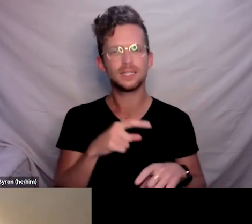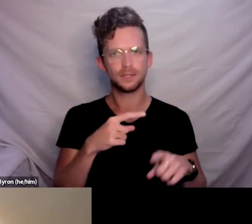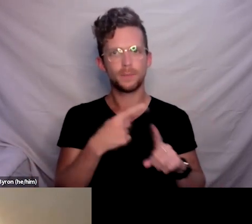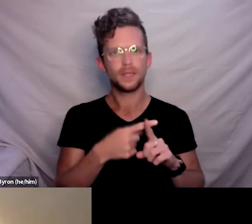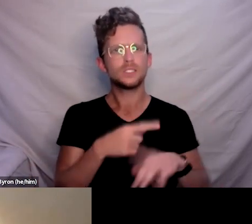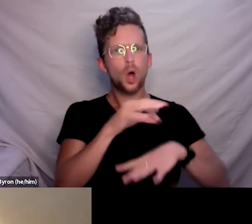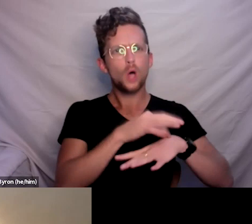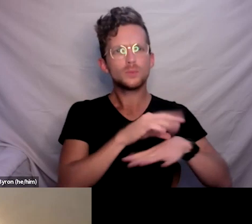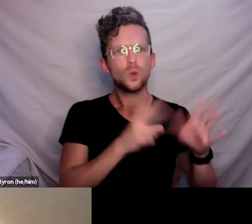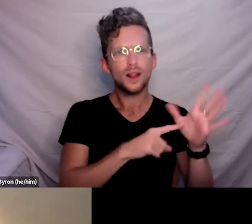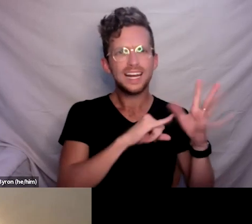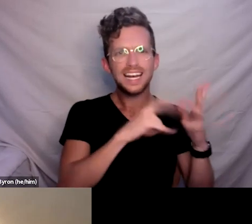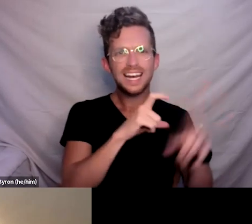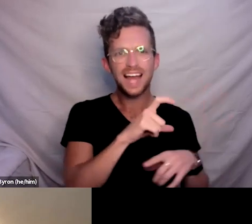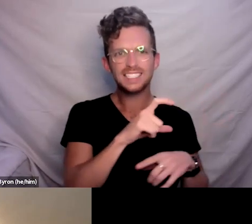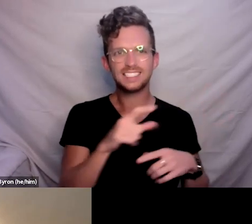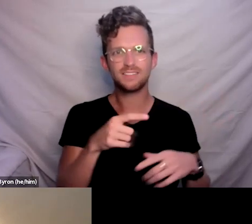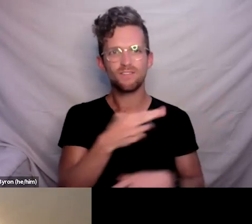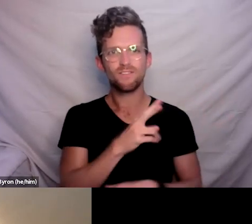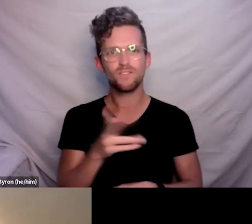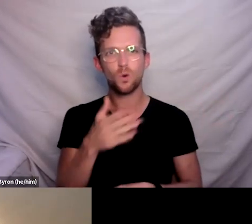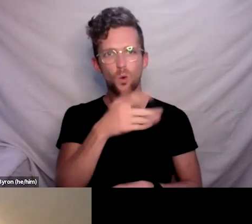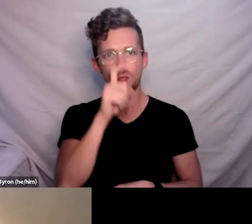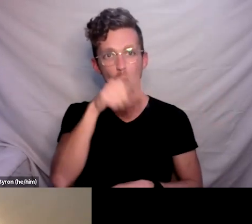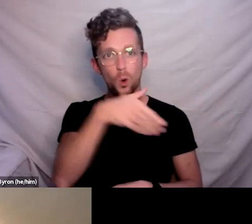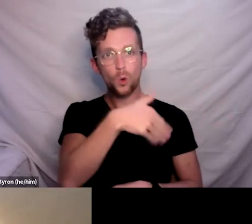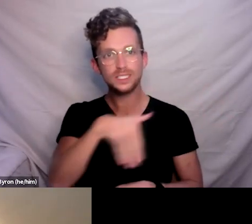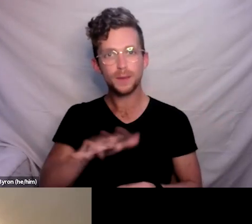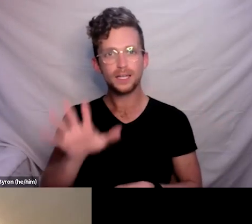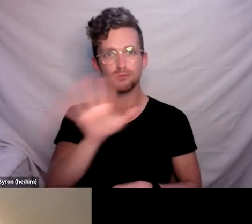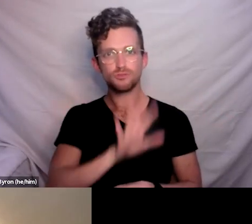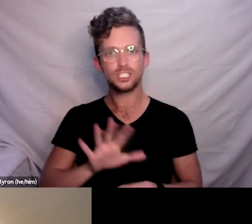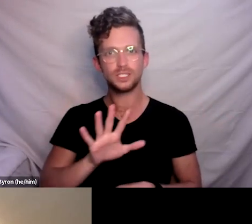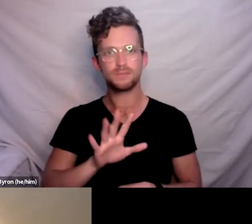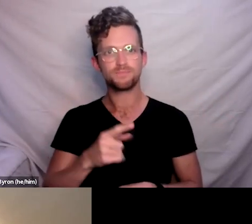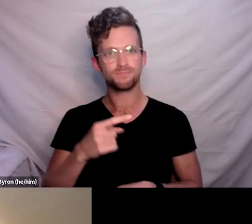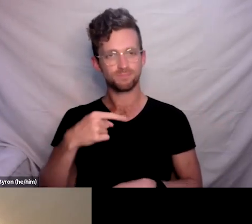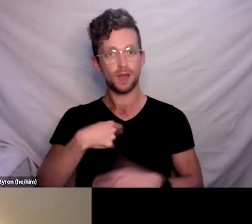I’m currently sitting in my home, which is in Waipawa in Central Hawke’s Bay.